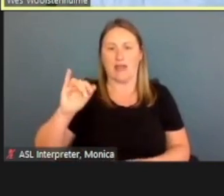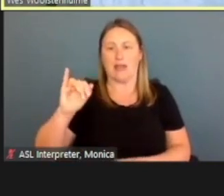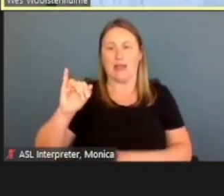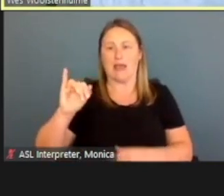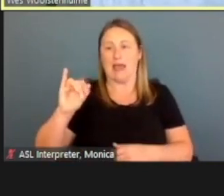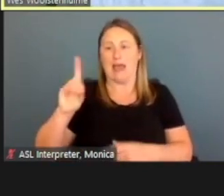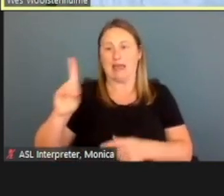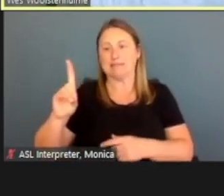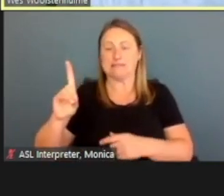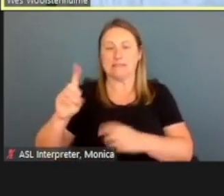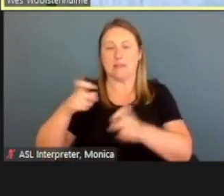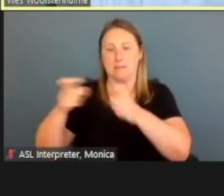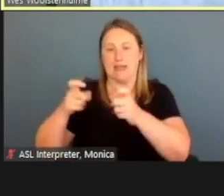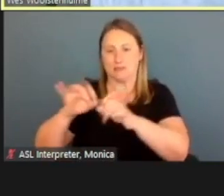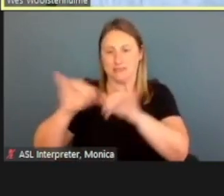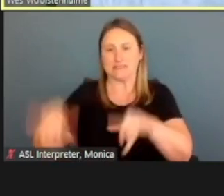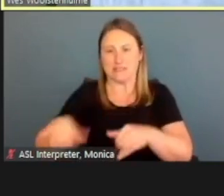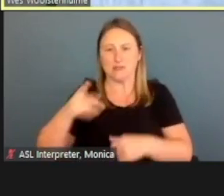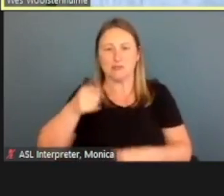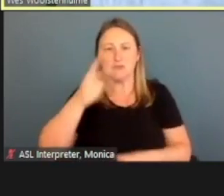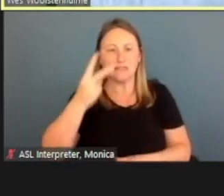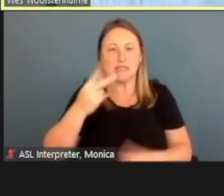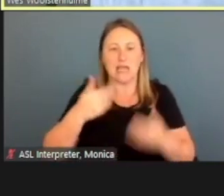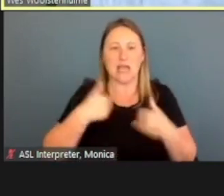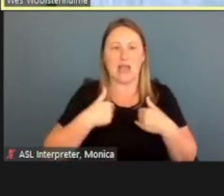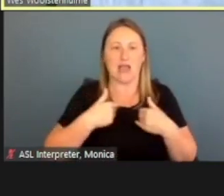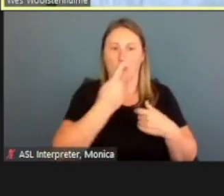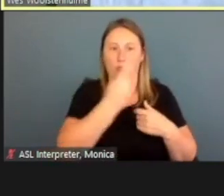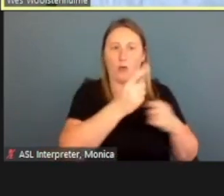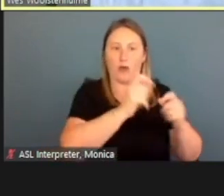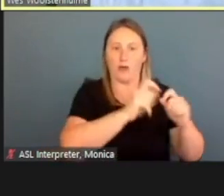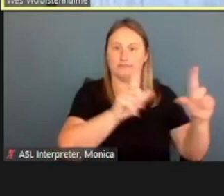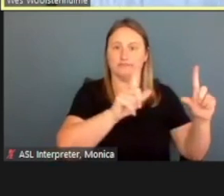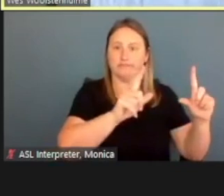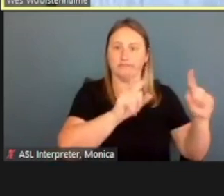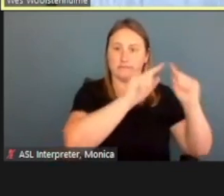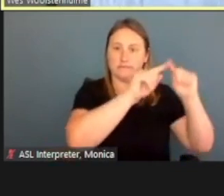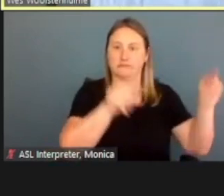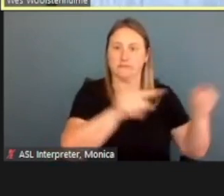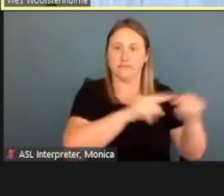And you can see I have one browser tab open here. When I hit, Continue,